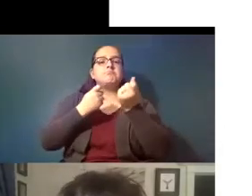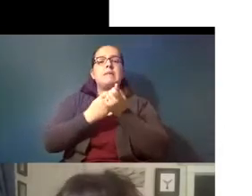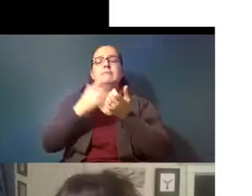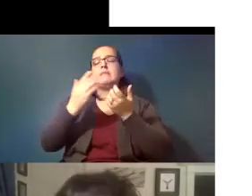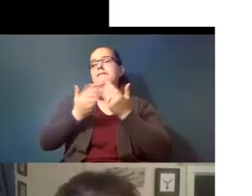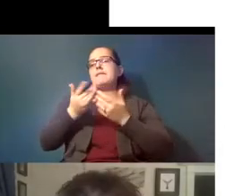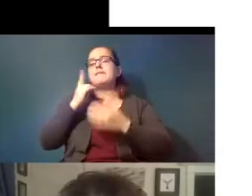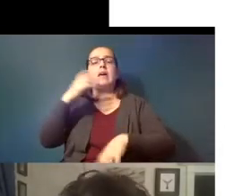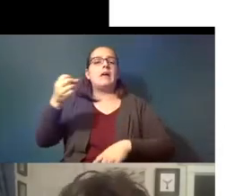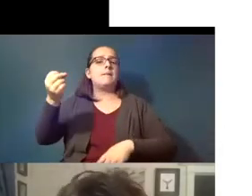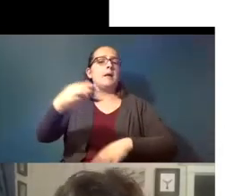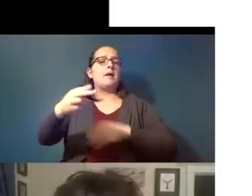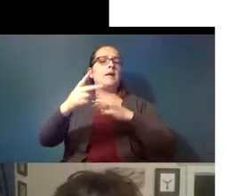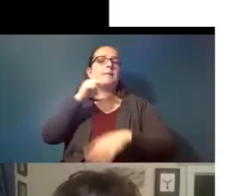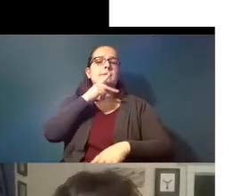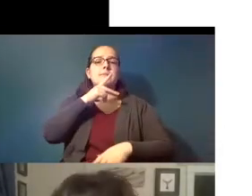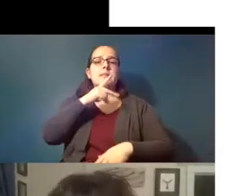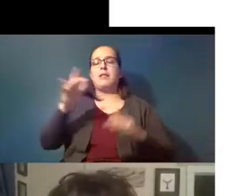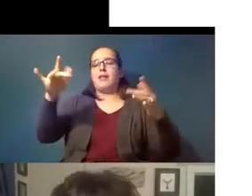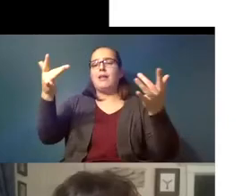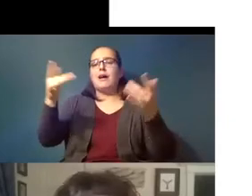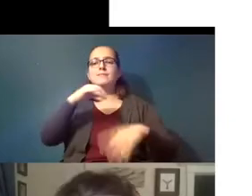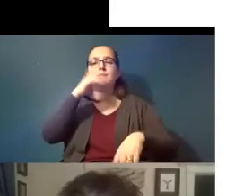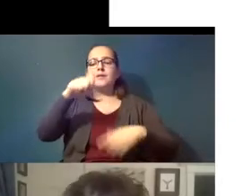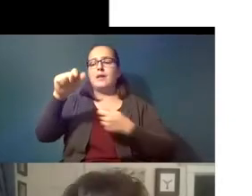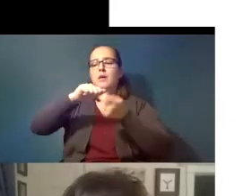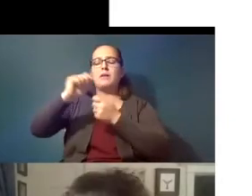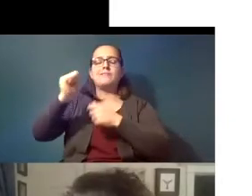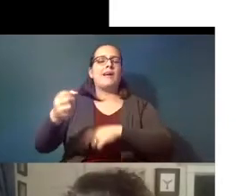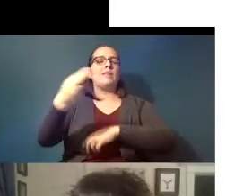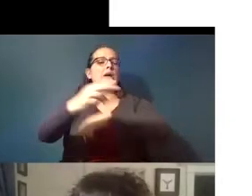you don't have to wash them you can just throw them in the trash they make our life so easy